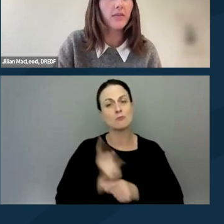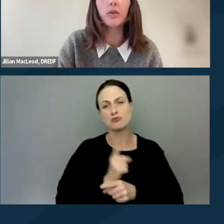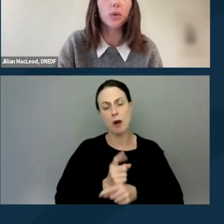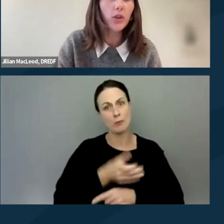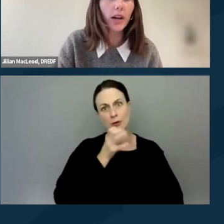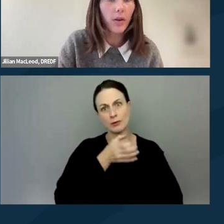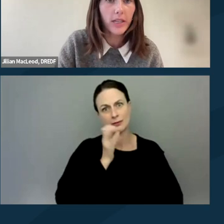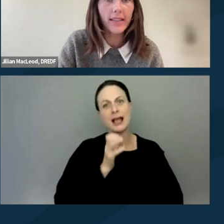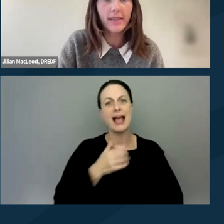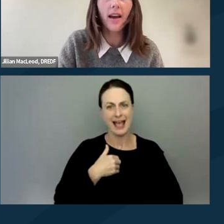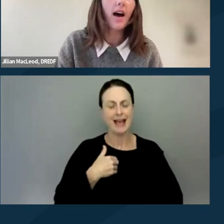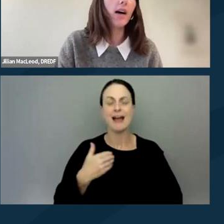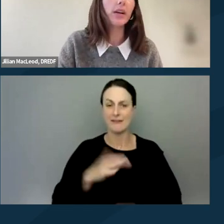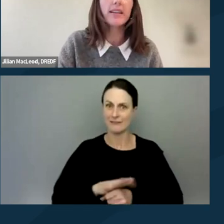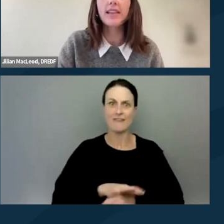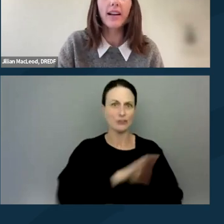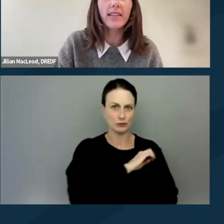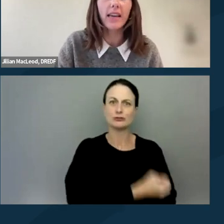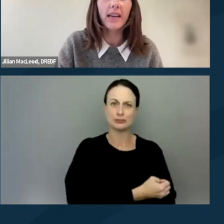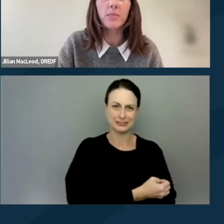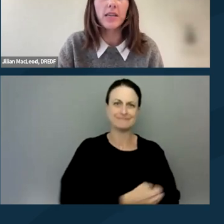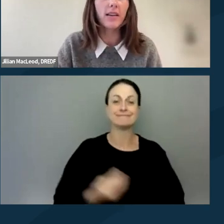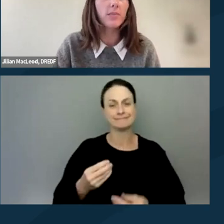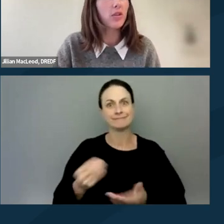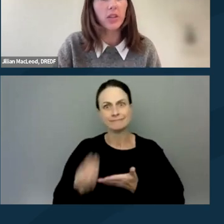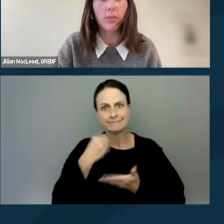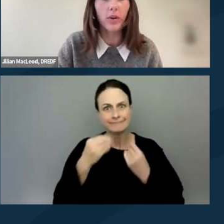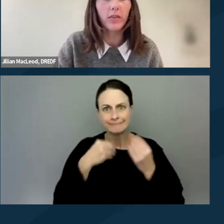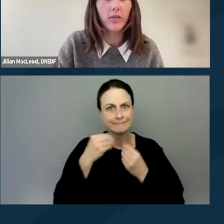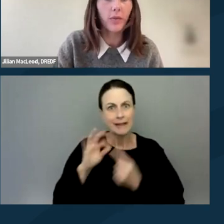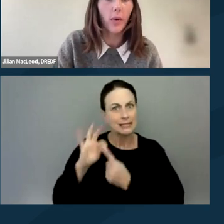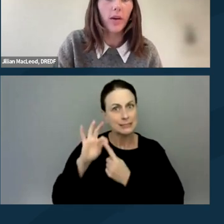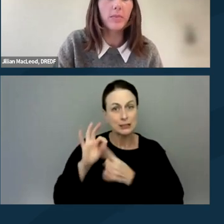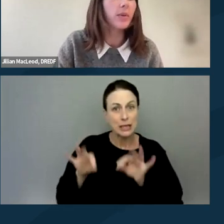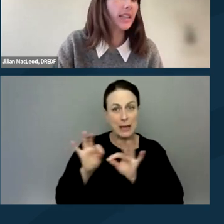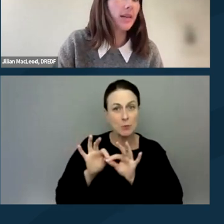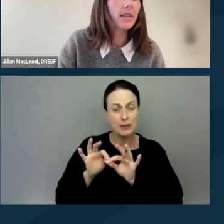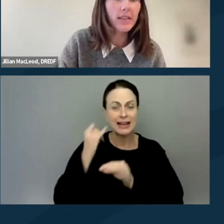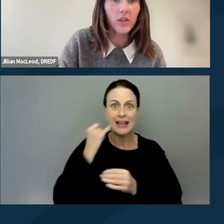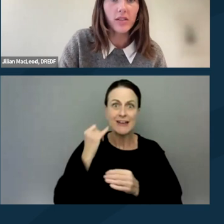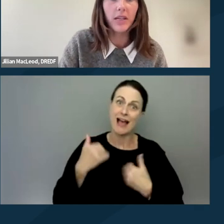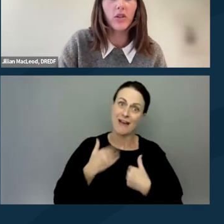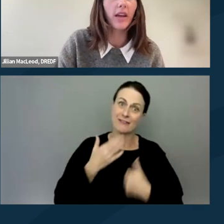and fueled during a protest. Bringing snacks can be especially important for people with diabetes just to make sure